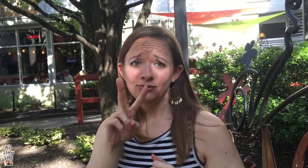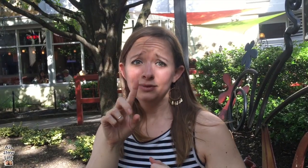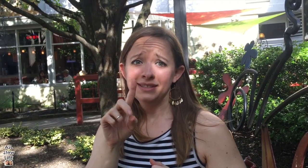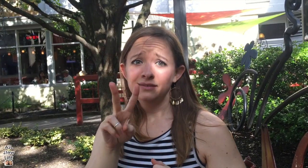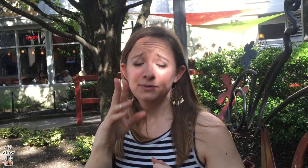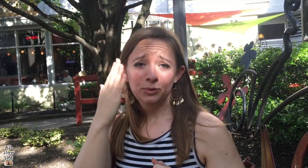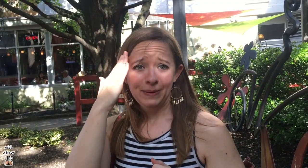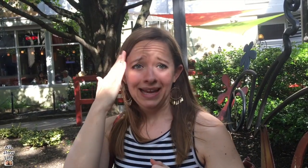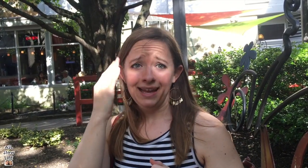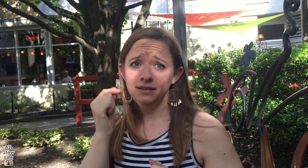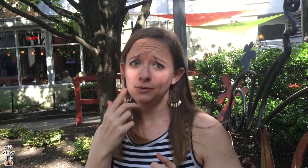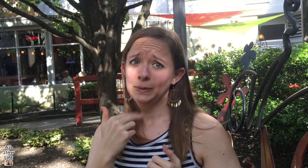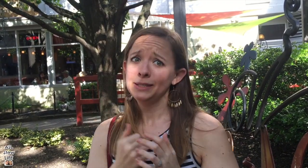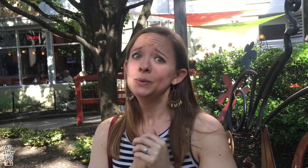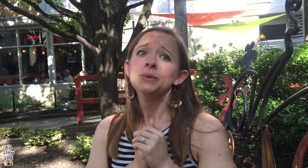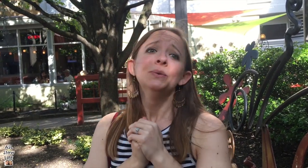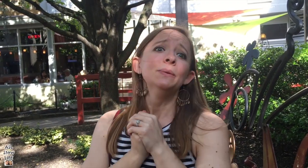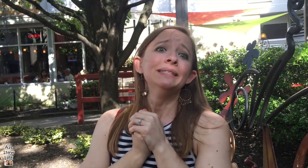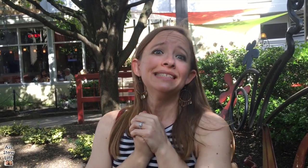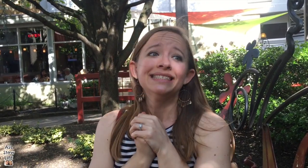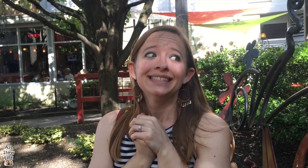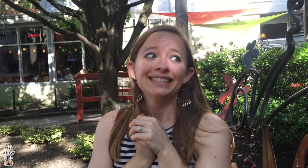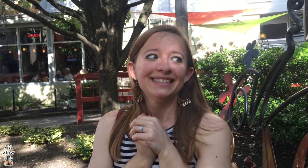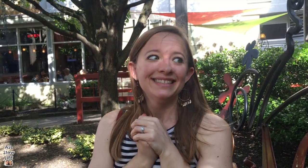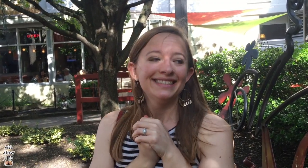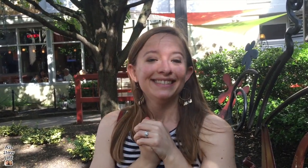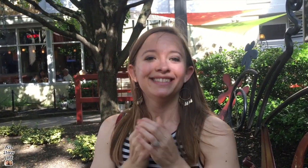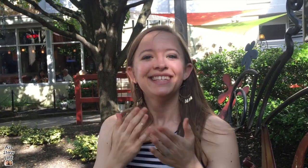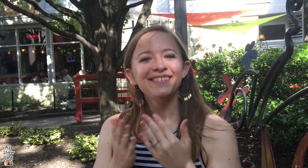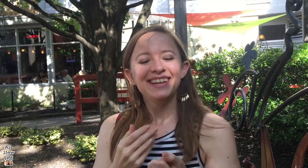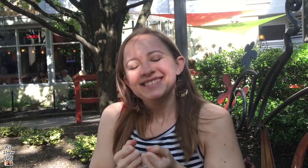little kid with an R2D2 hat. He was so cute!